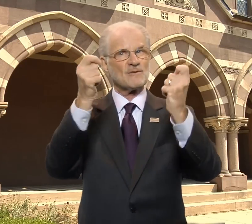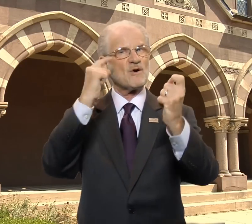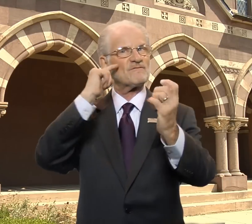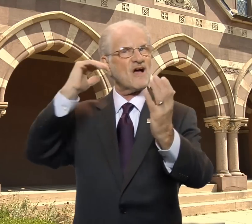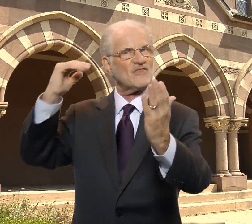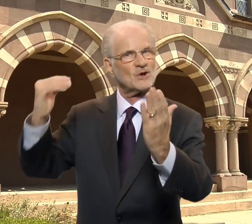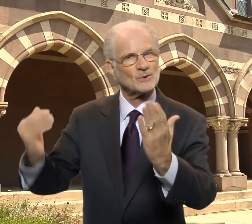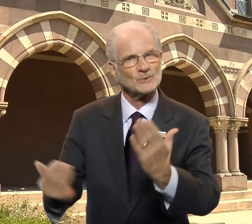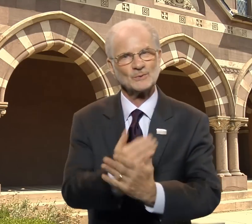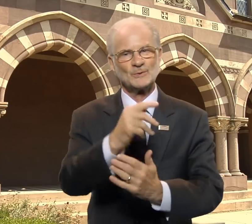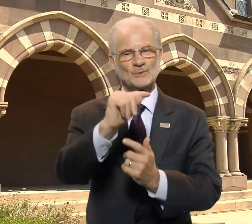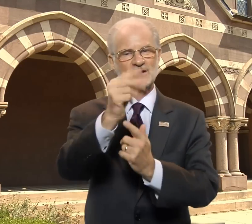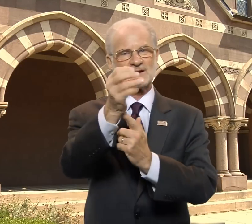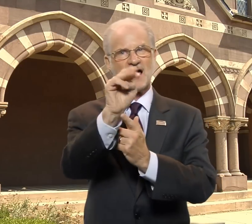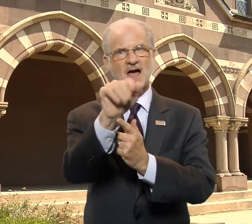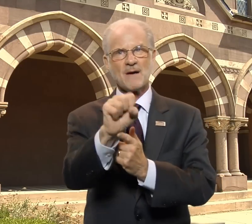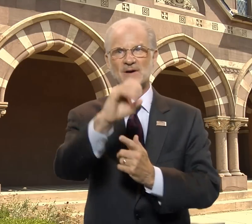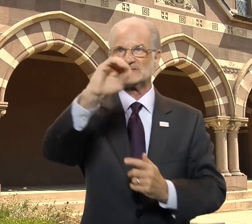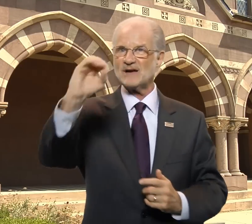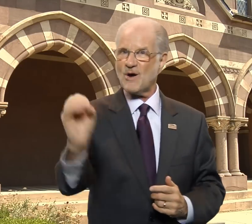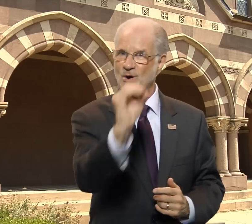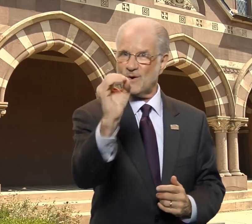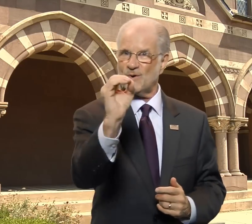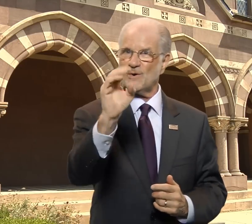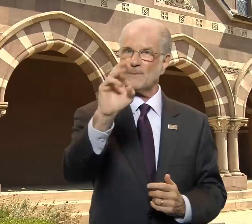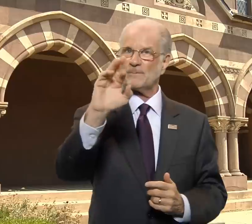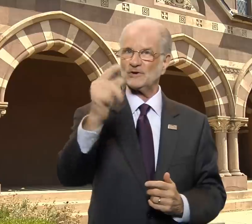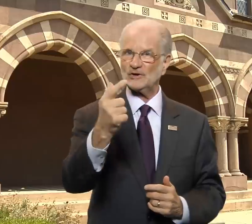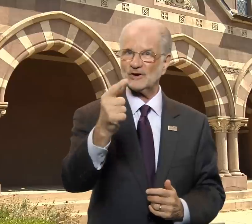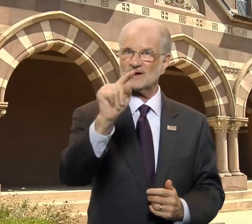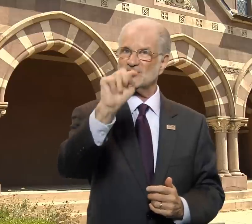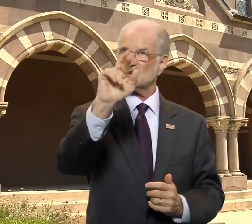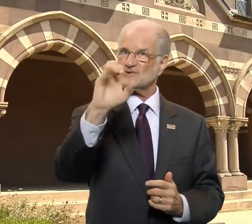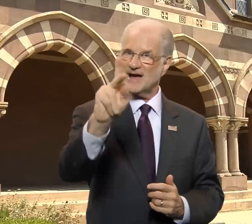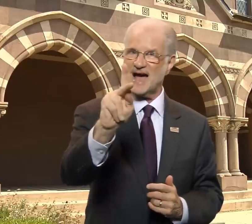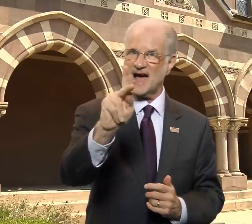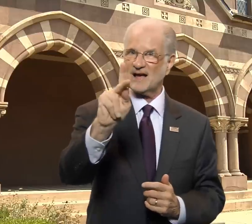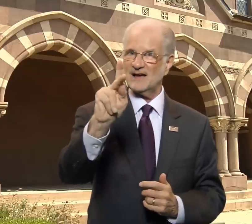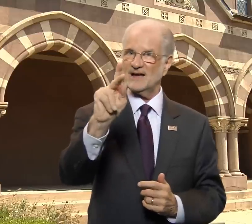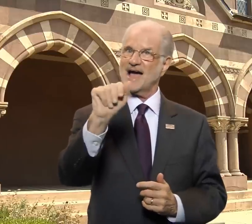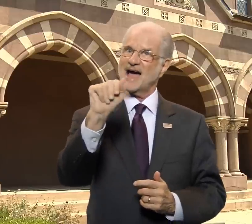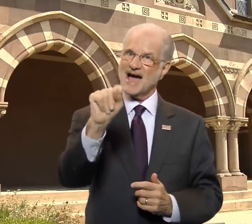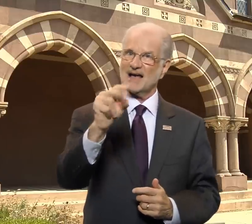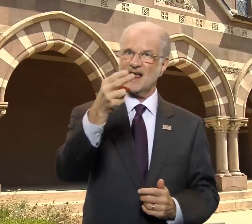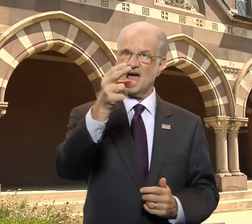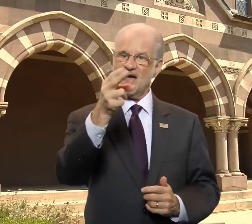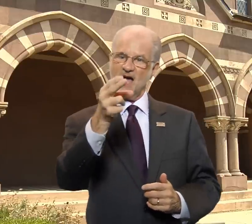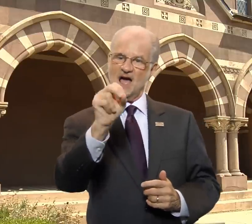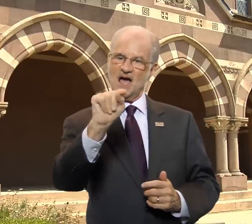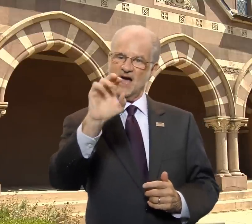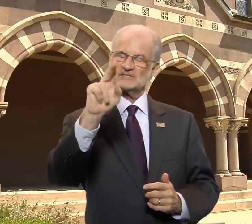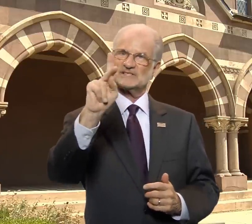for the new Thomas O. Berg Track at Hotchkiss Field.